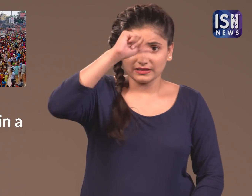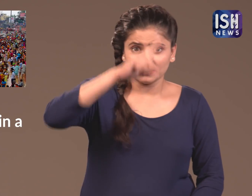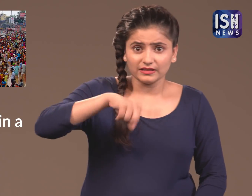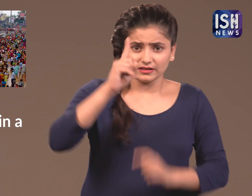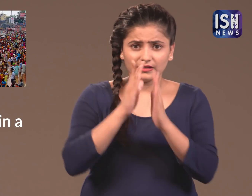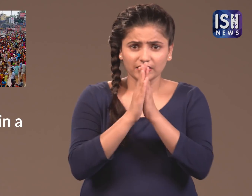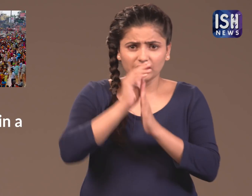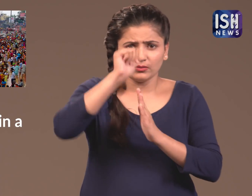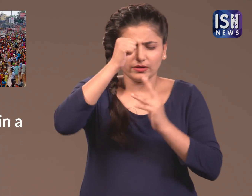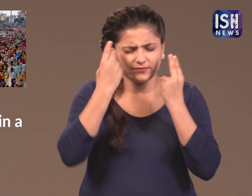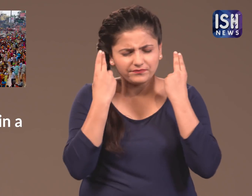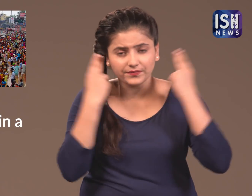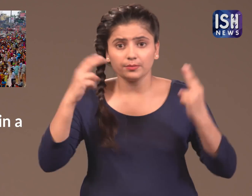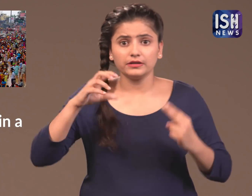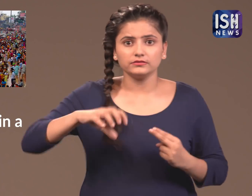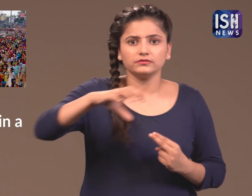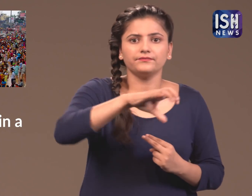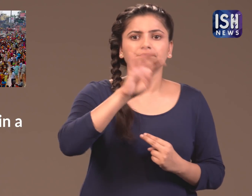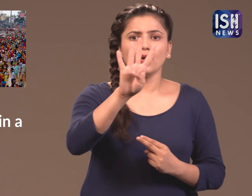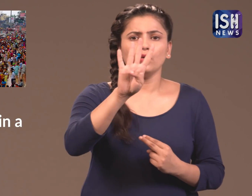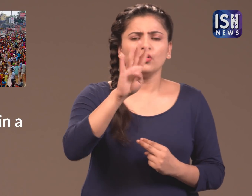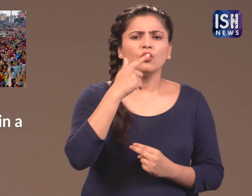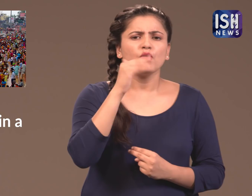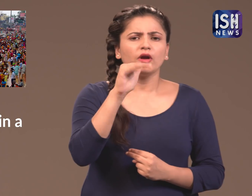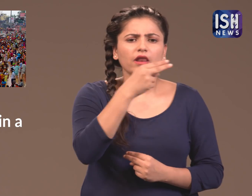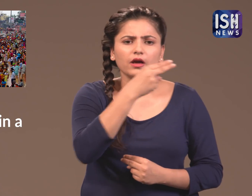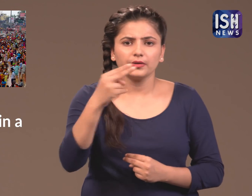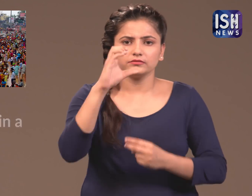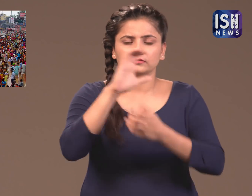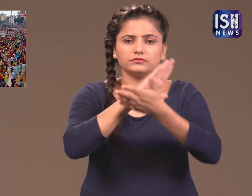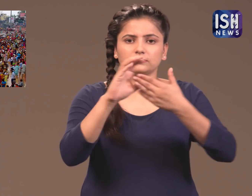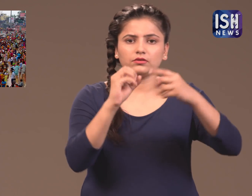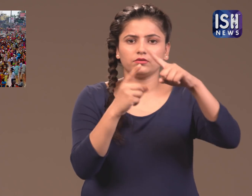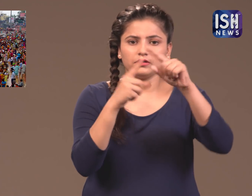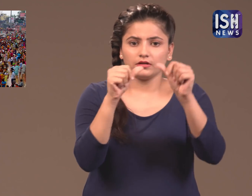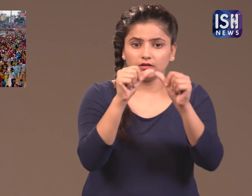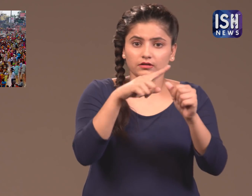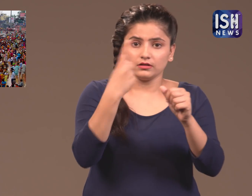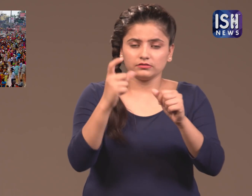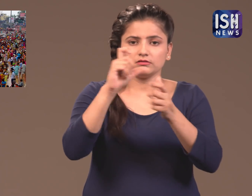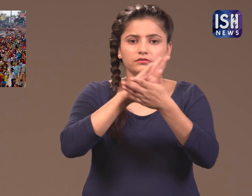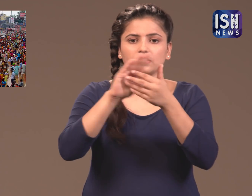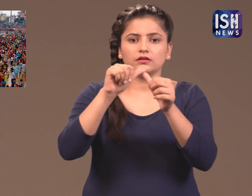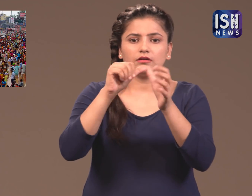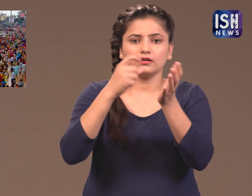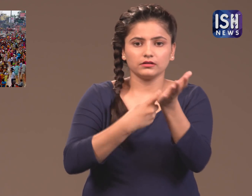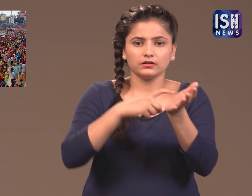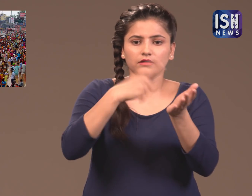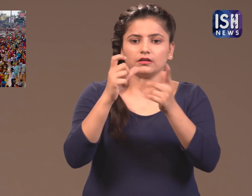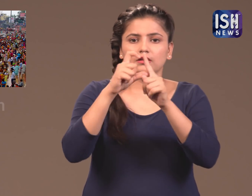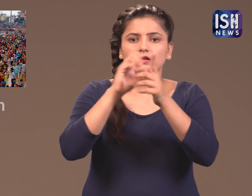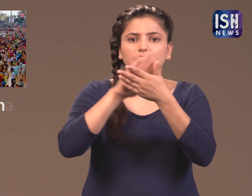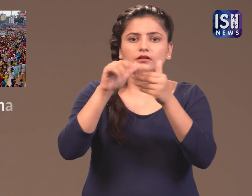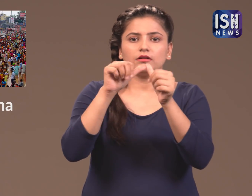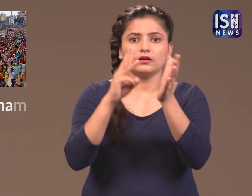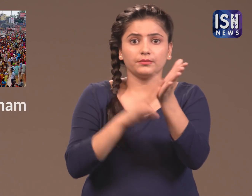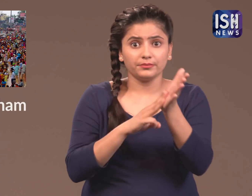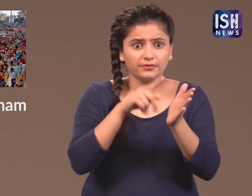In India there are four famous pilgrimage sites called the "Chota Char Dham".